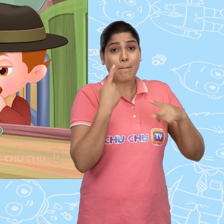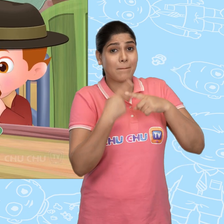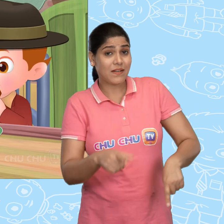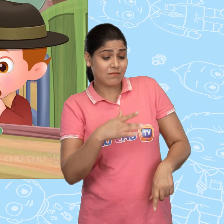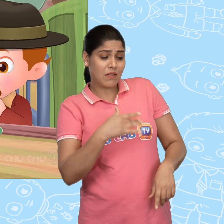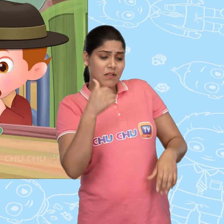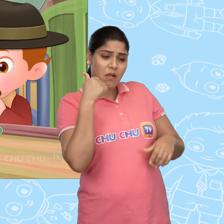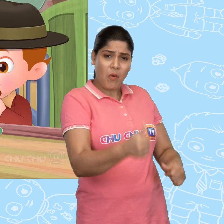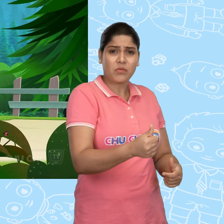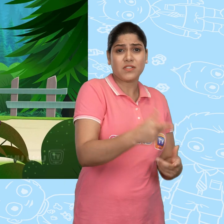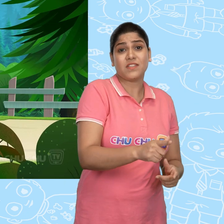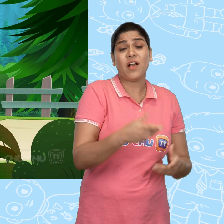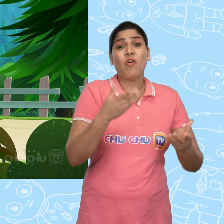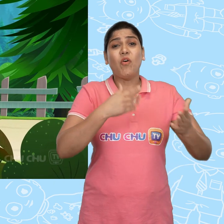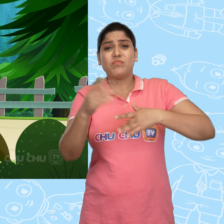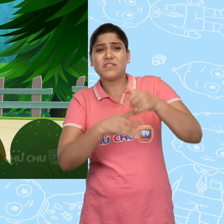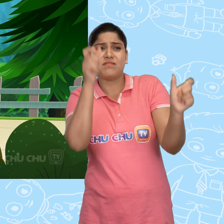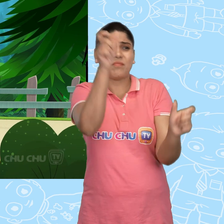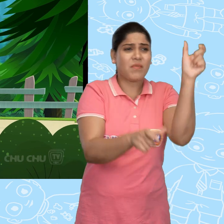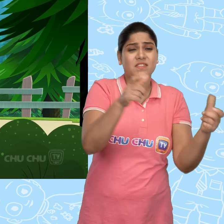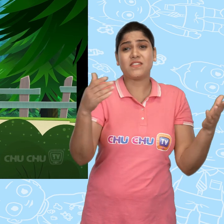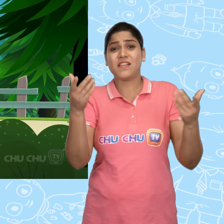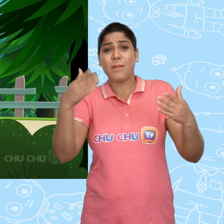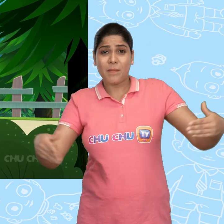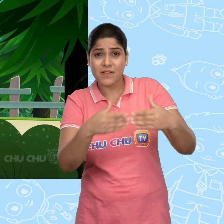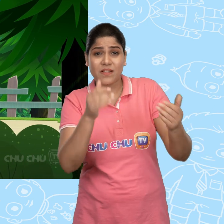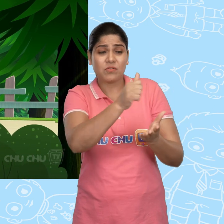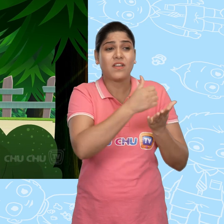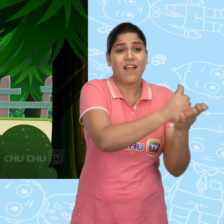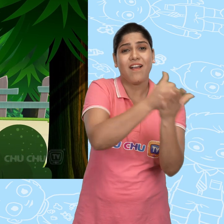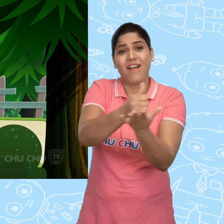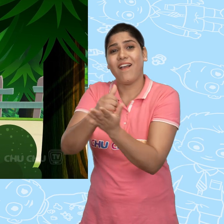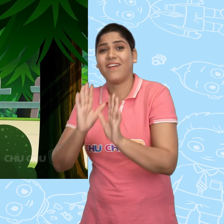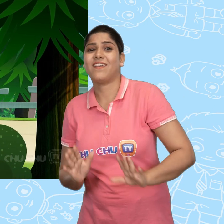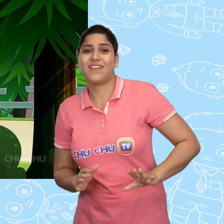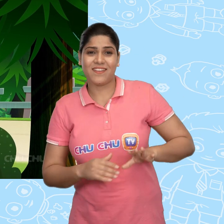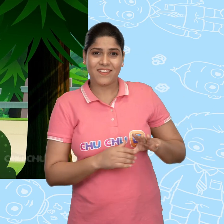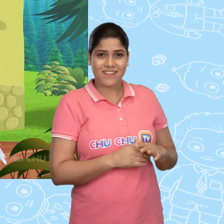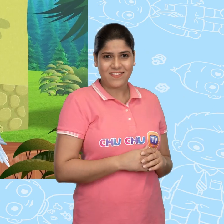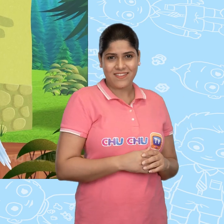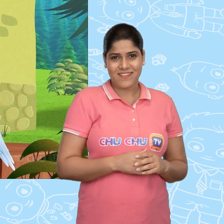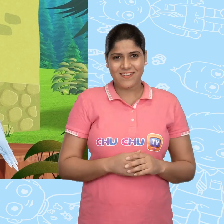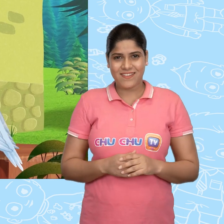Jack was poor but he was very kind. He helped everyone he met.